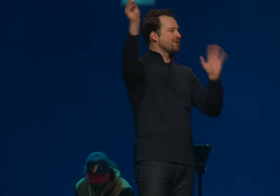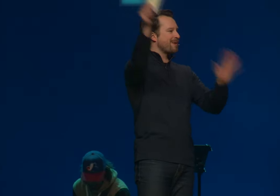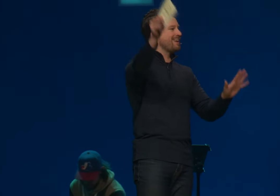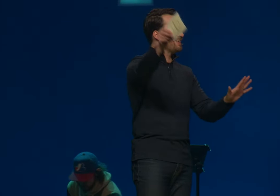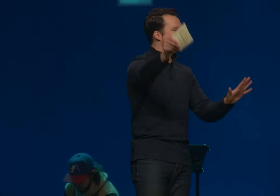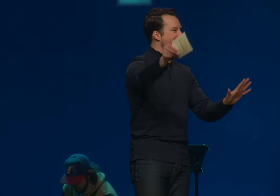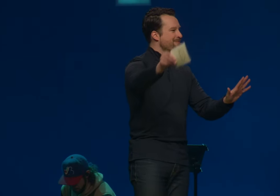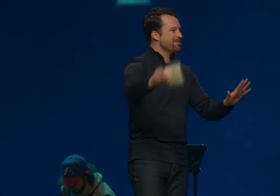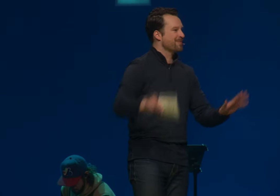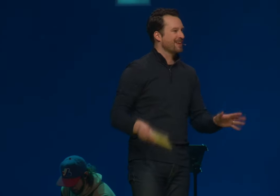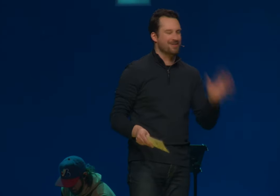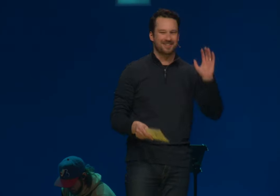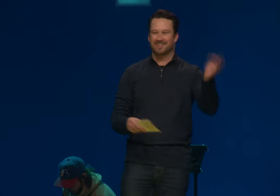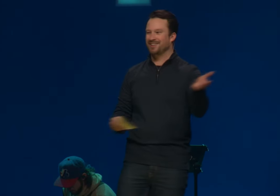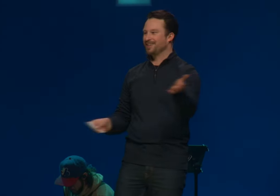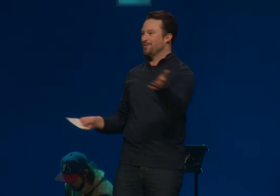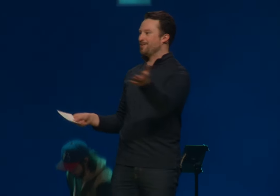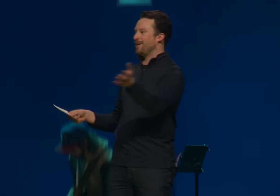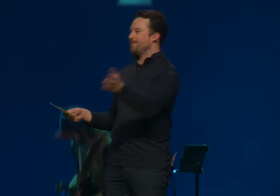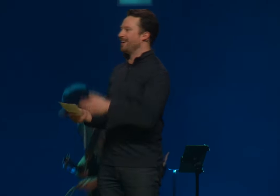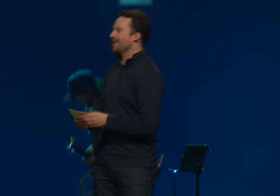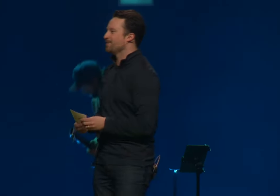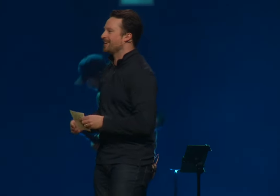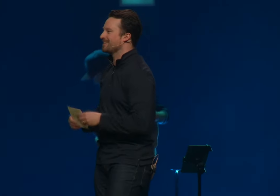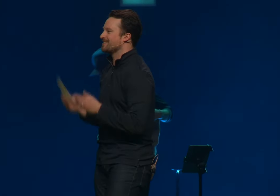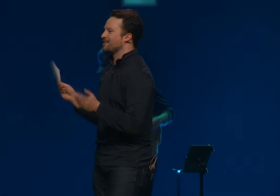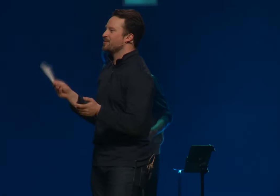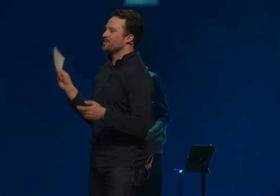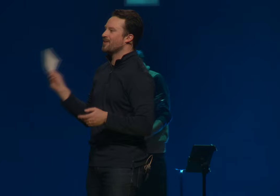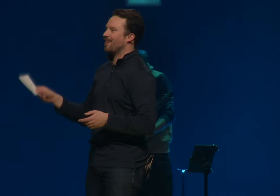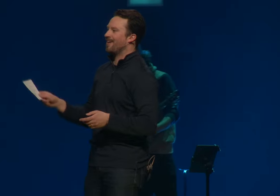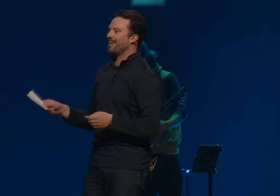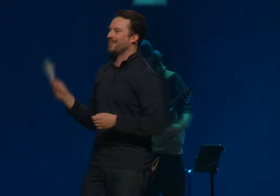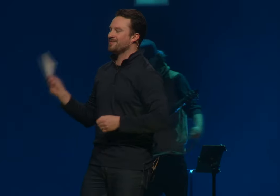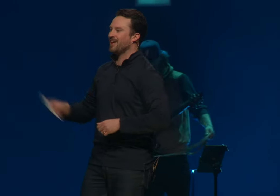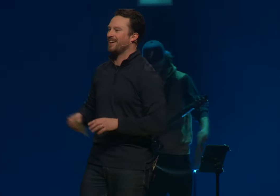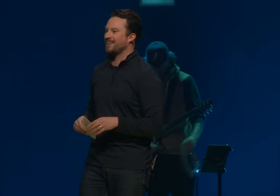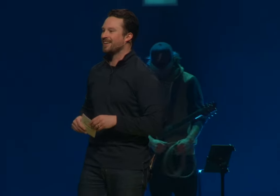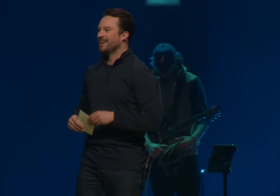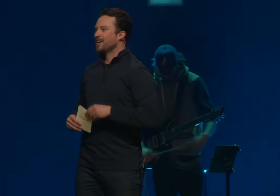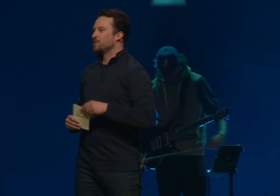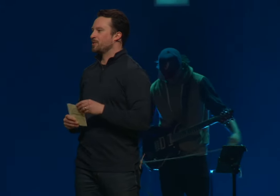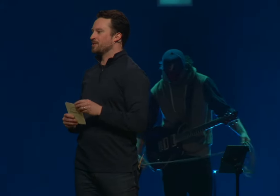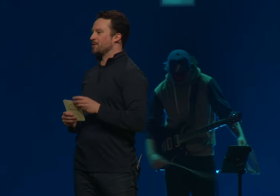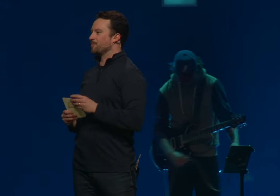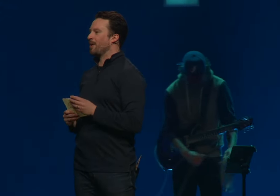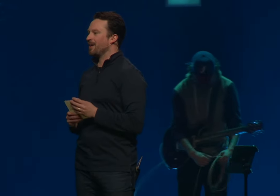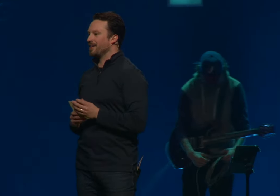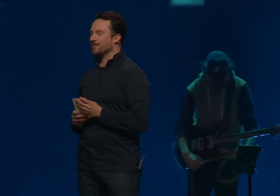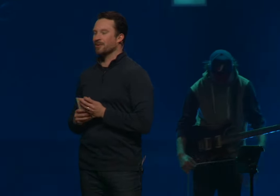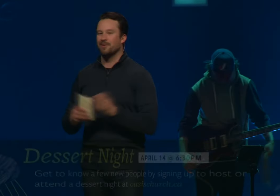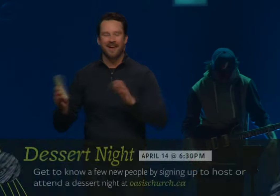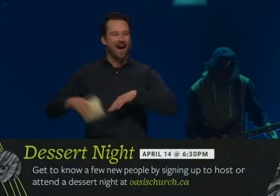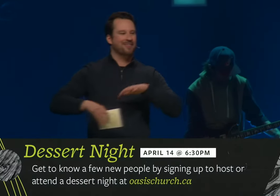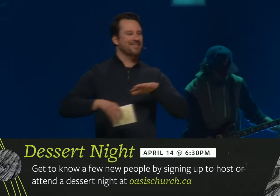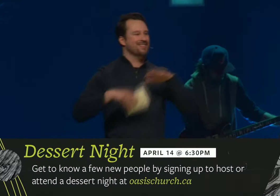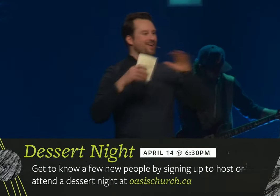You may need them. I'm going to tell you a little bit about them. They're here because you are invited to a dessert party. We're going to be having these